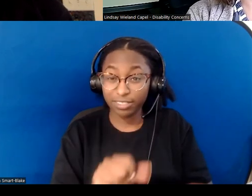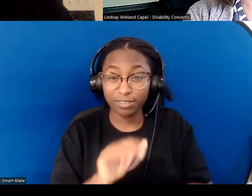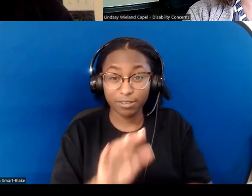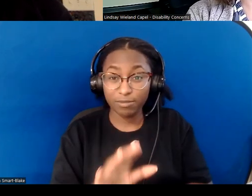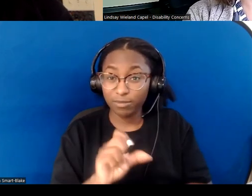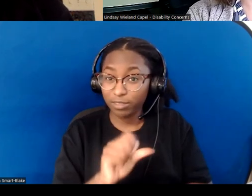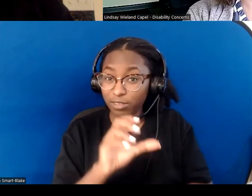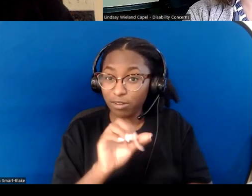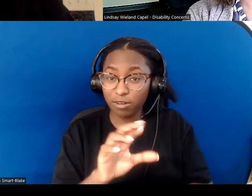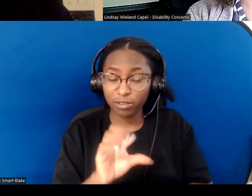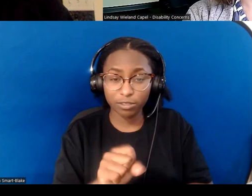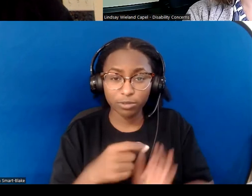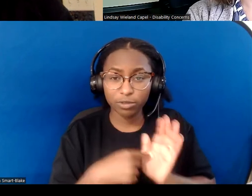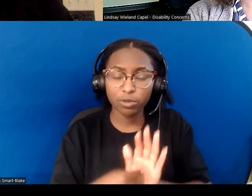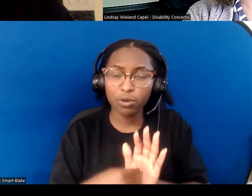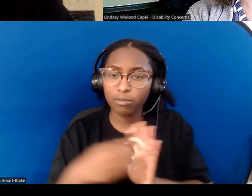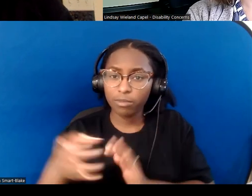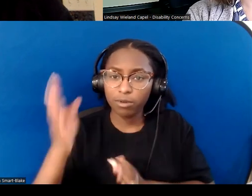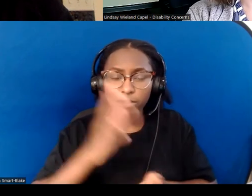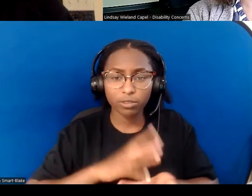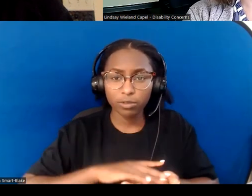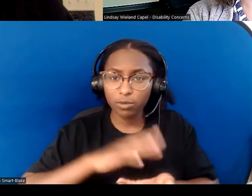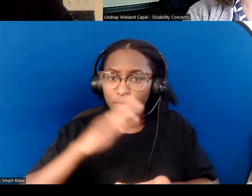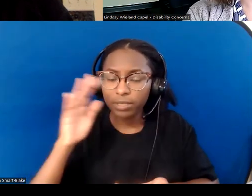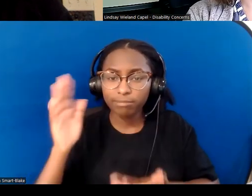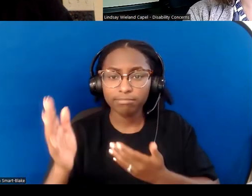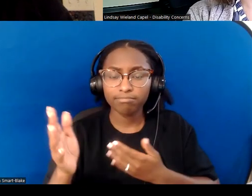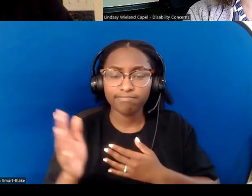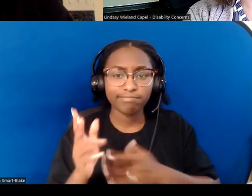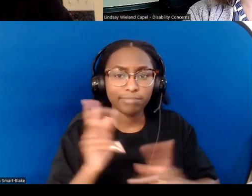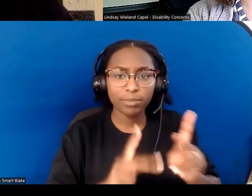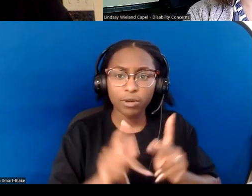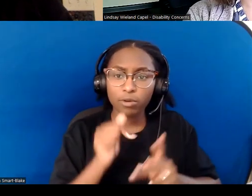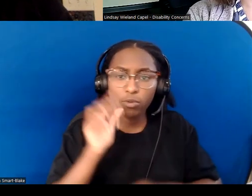"even the disability doubters and the prayerful perpetrators.